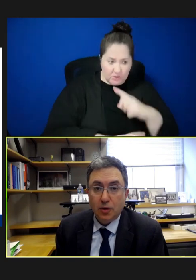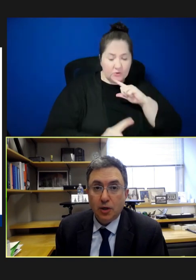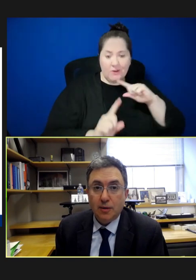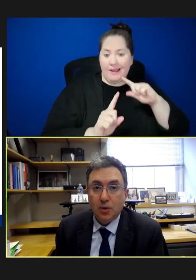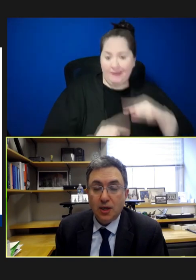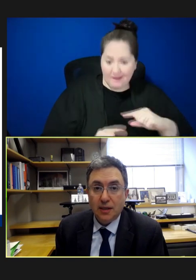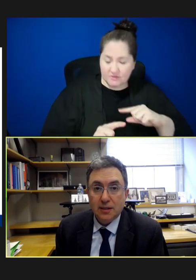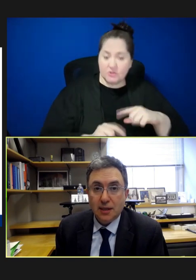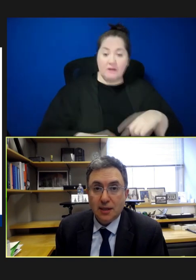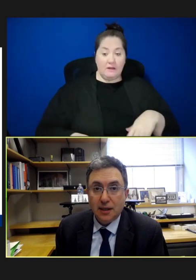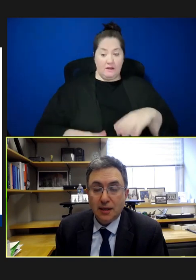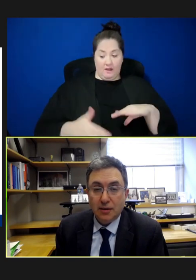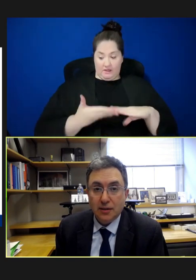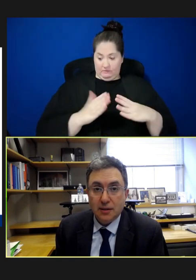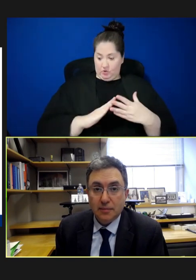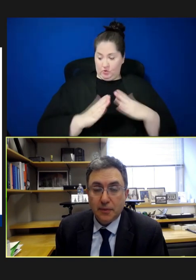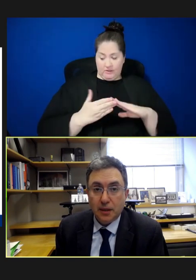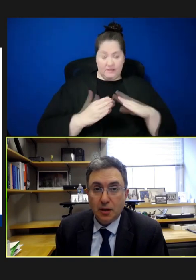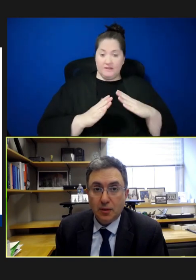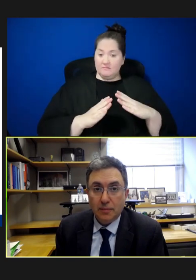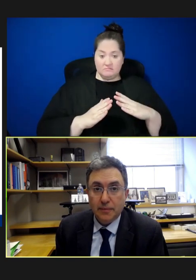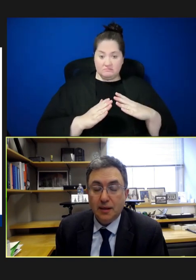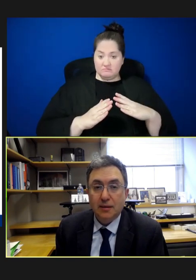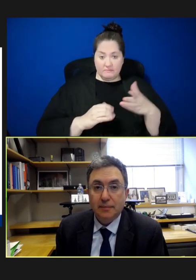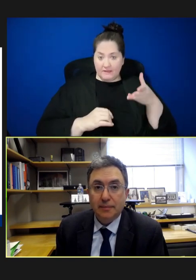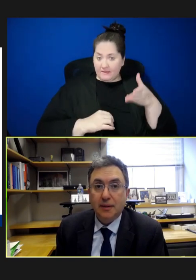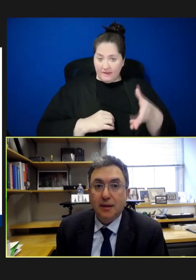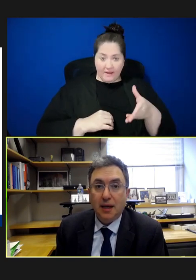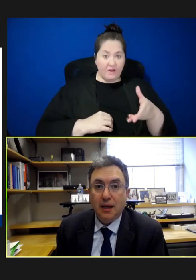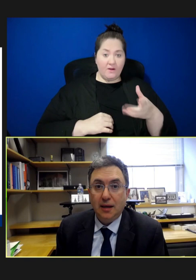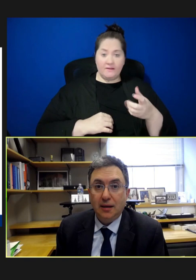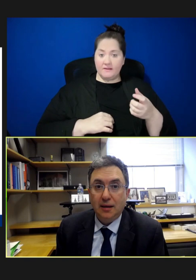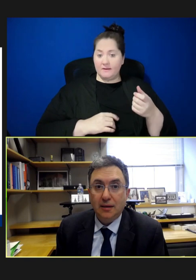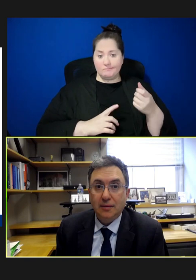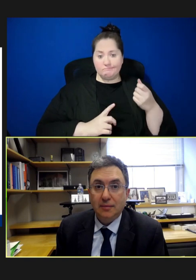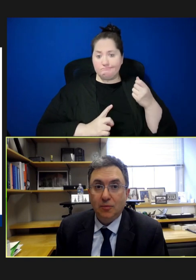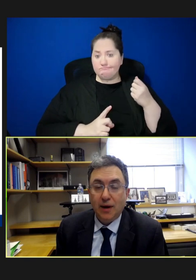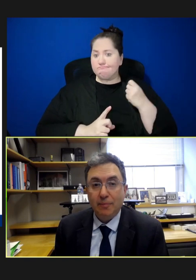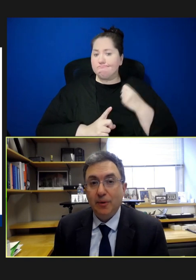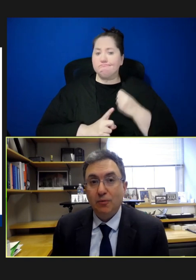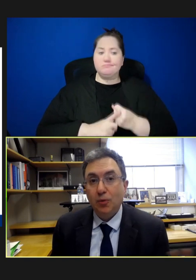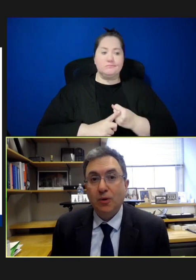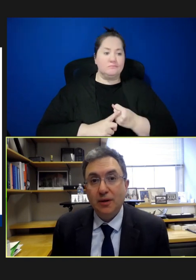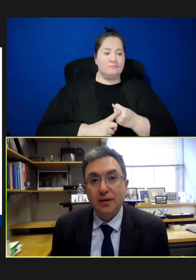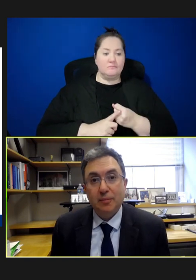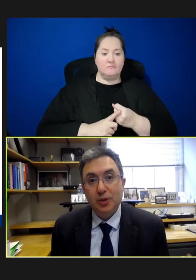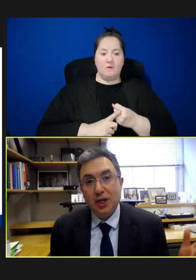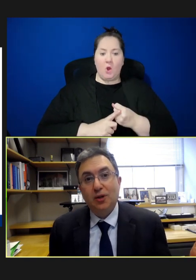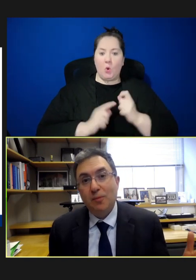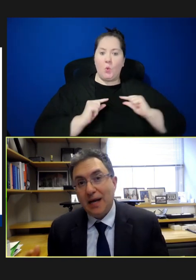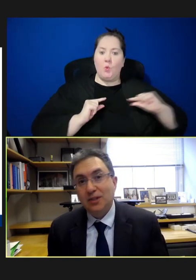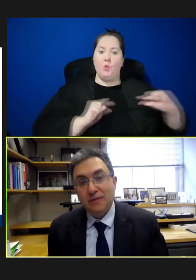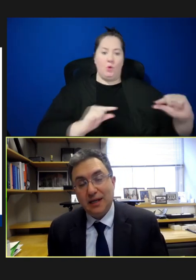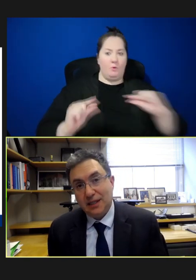in a community and suddenly there's, you know, a rampant rumor that the particular batch of vaccine